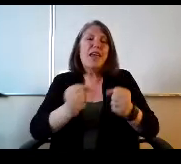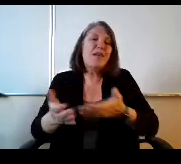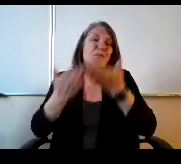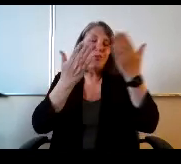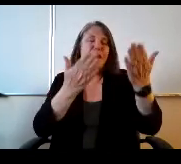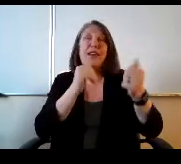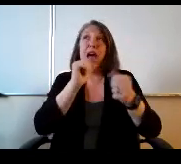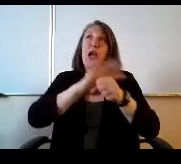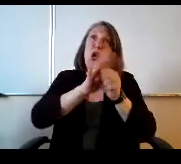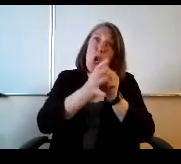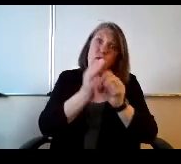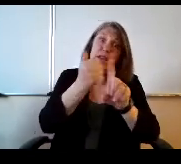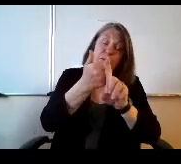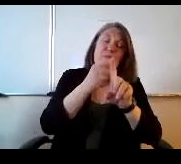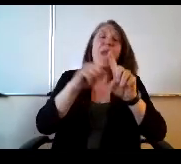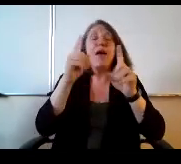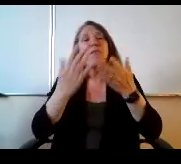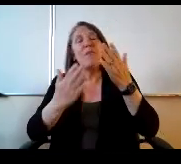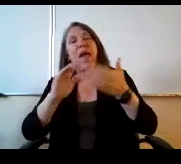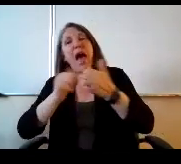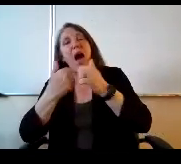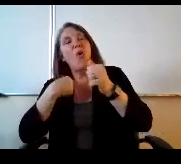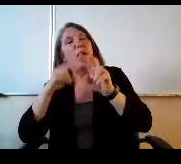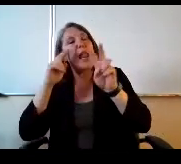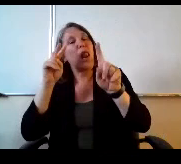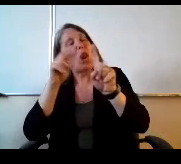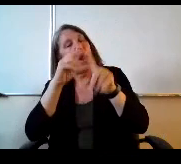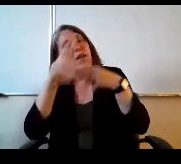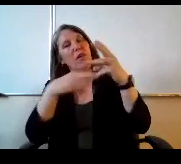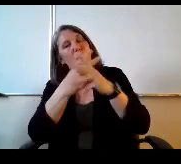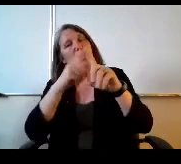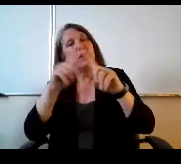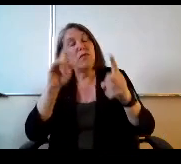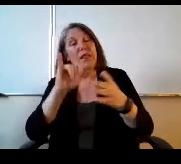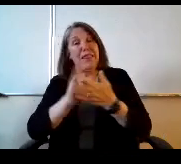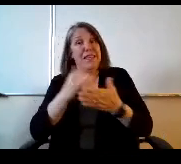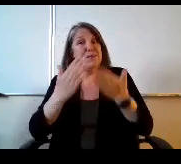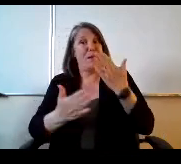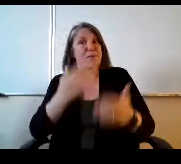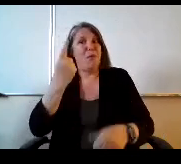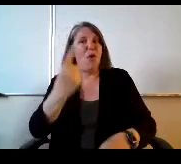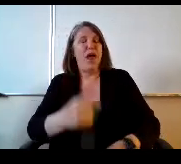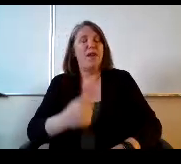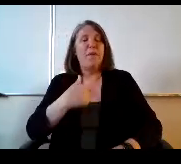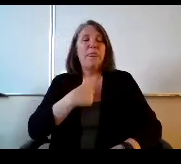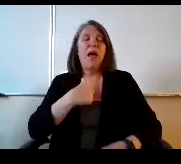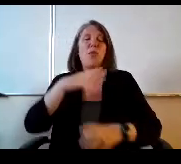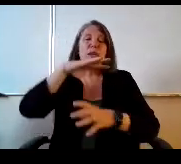but the way that we look at the world differently. This might be one of those I was involved in winter school programs and